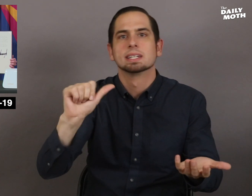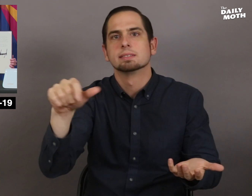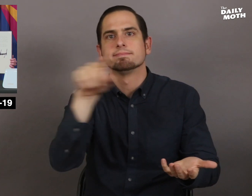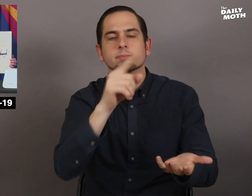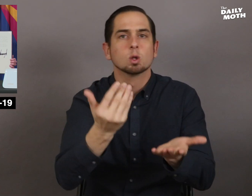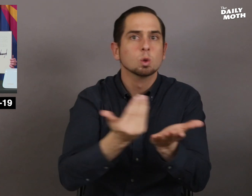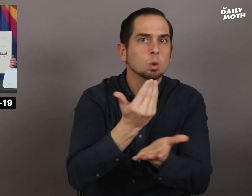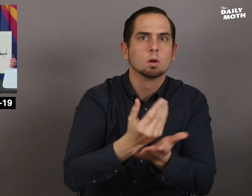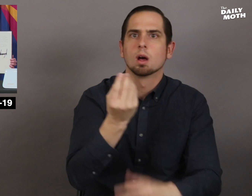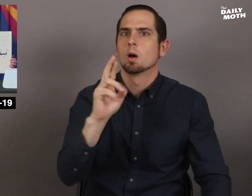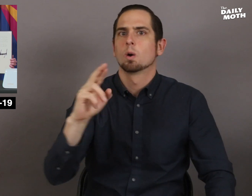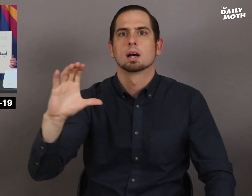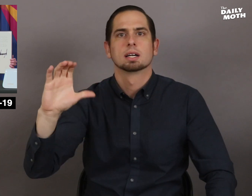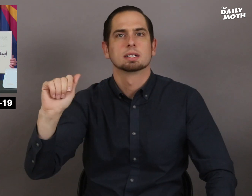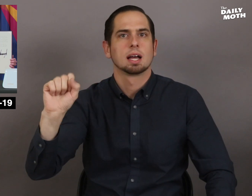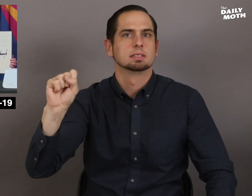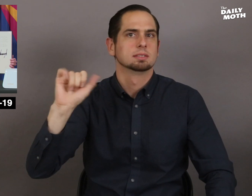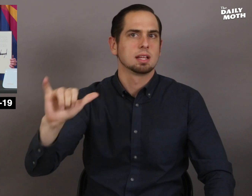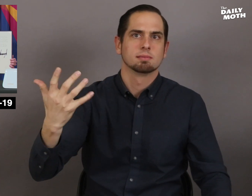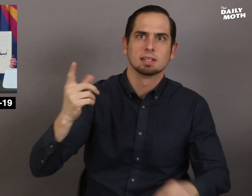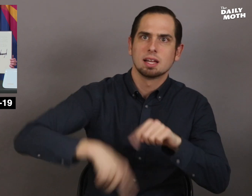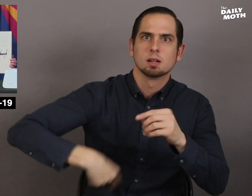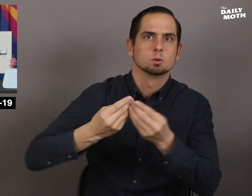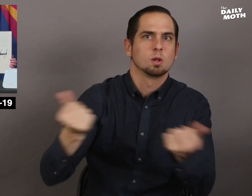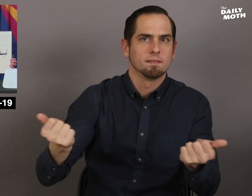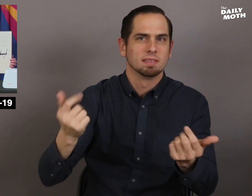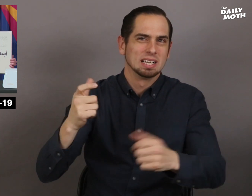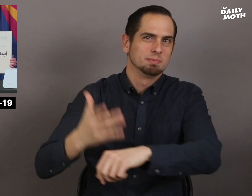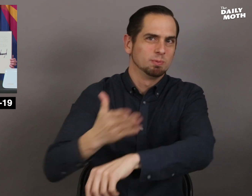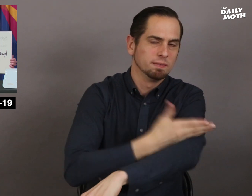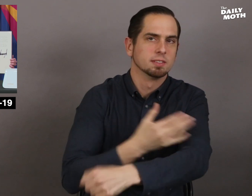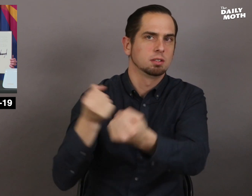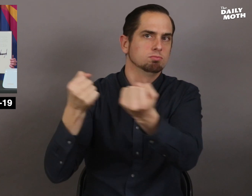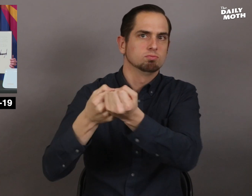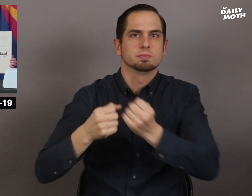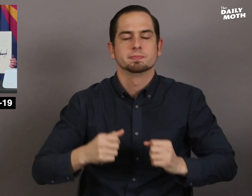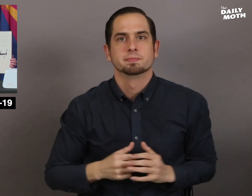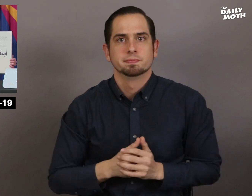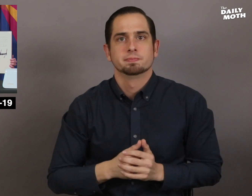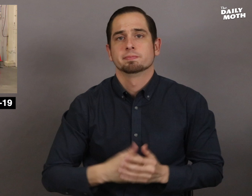new and unsolved cases.